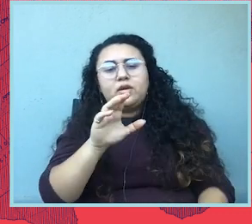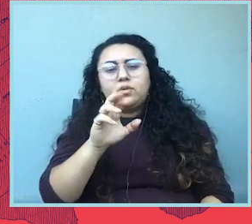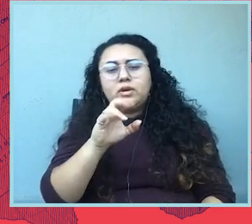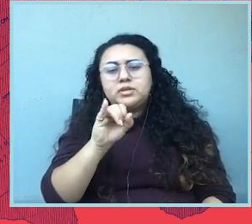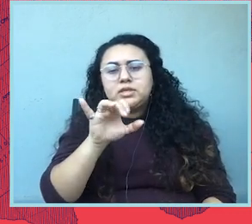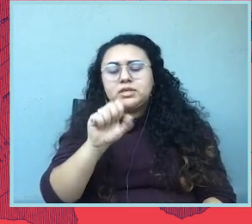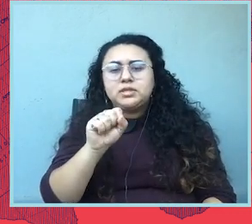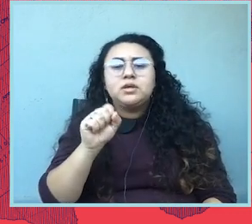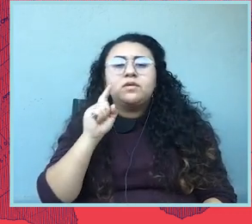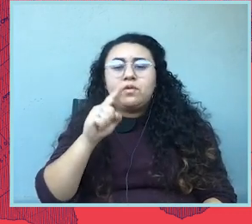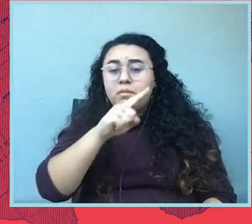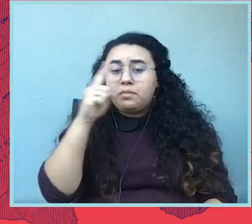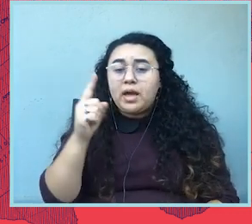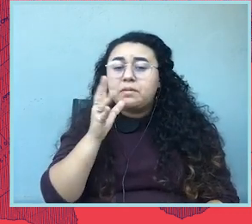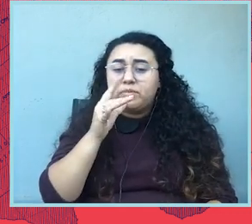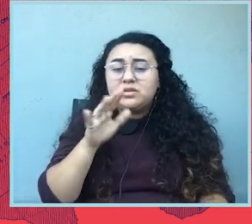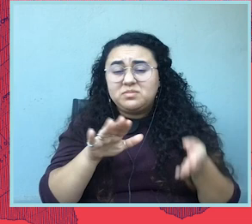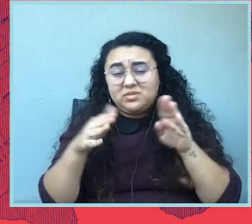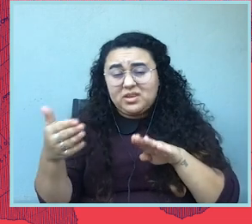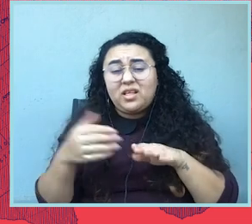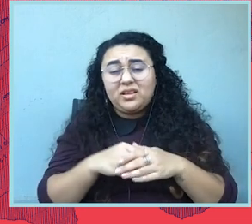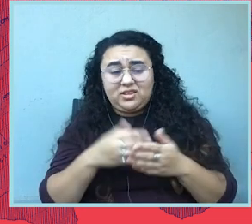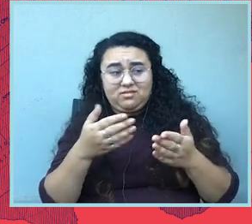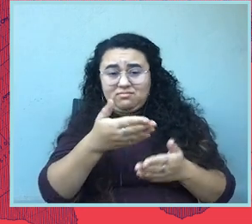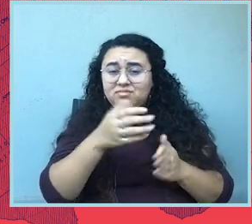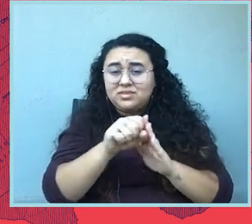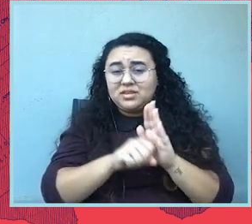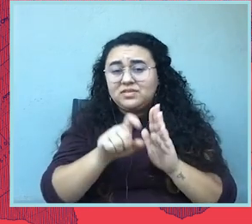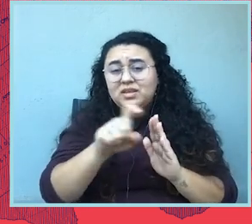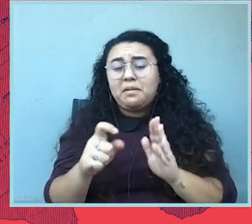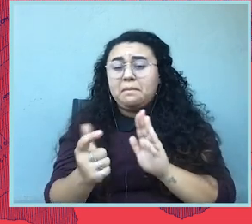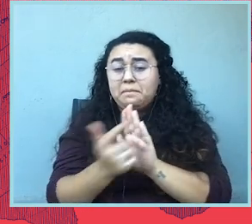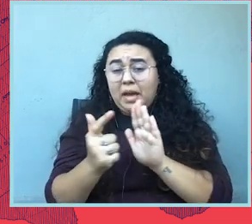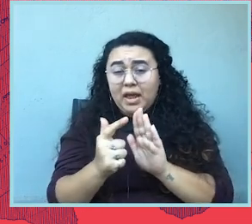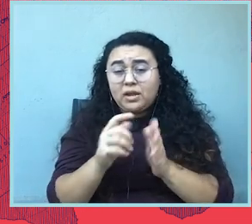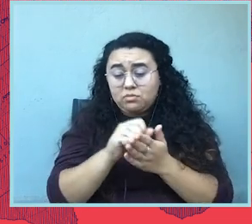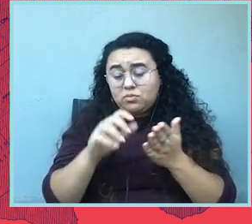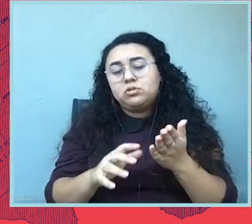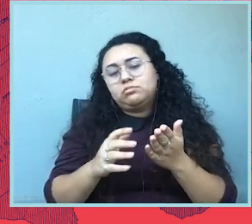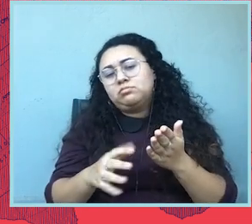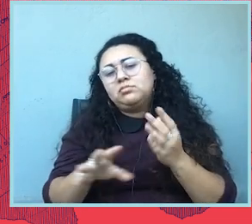mortality in the state. So, banning abortion just really adds that additional layer of devastation on what's